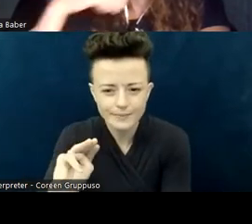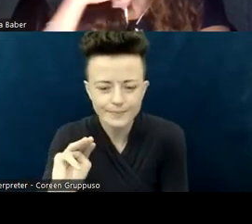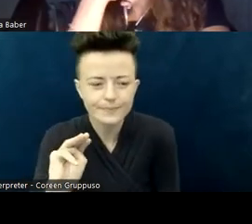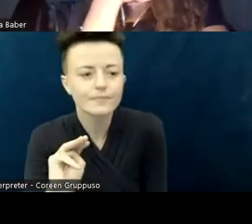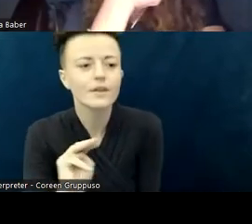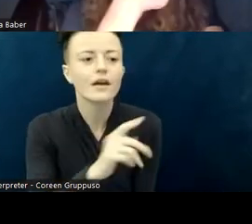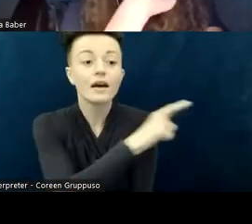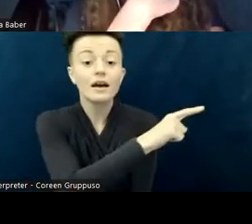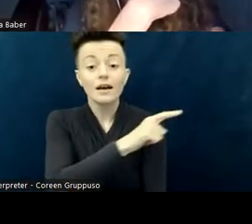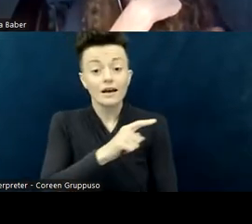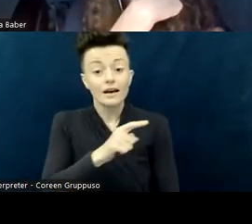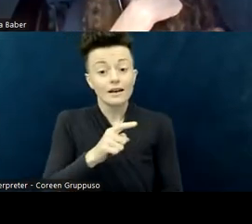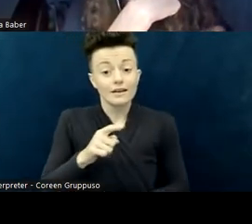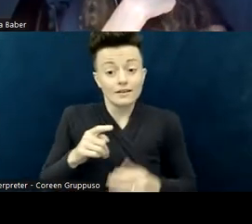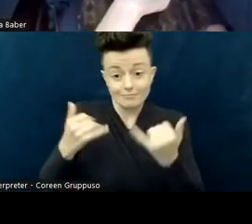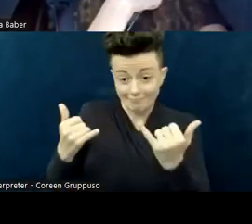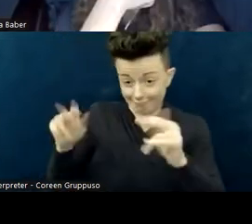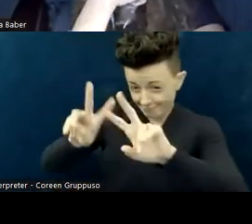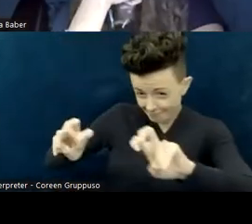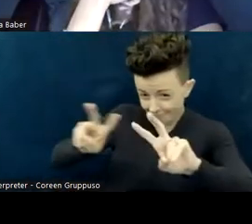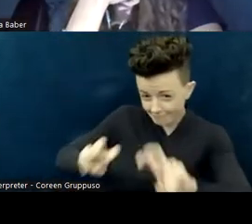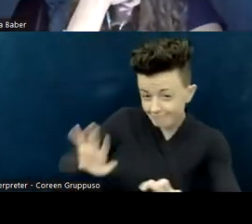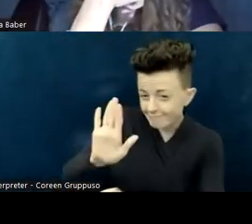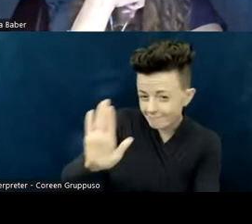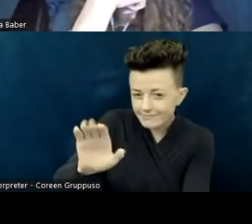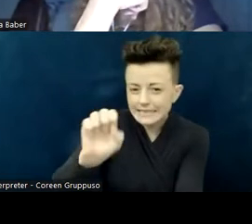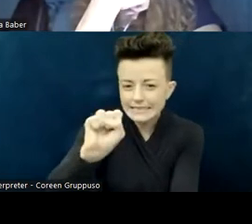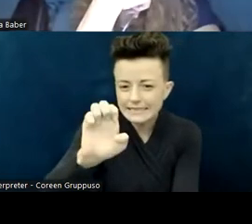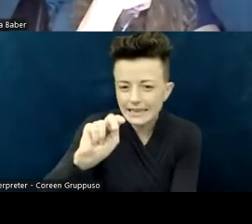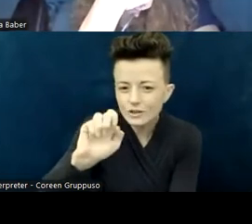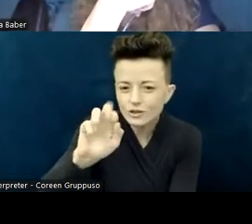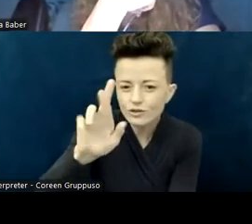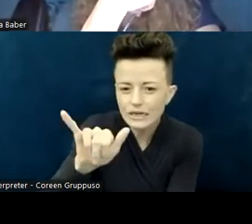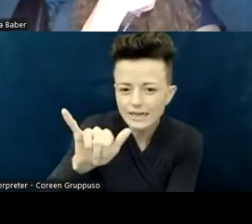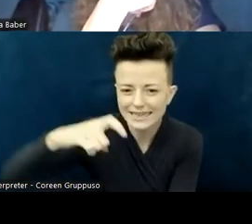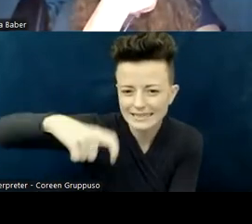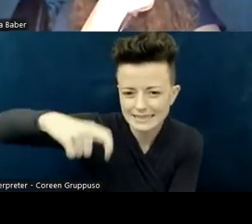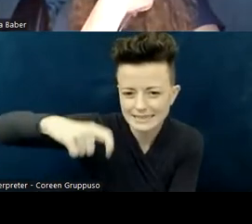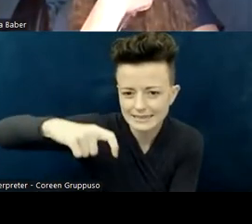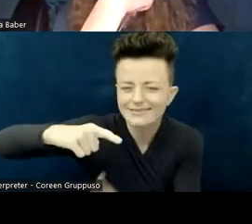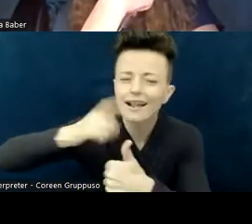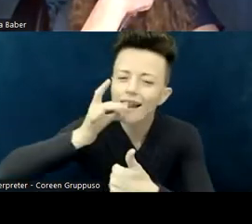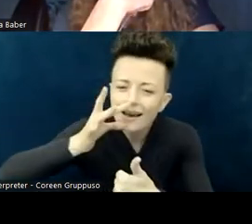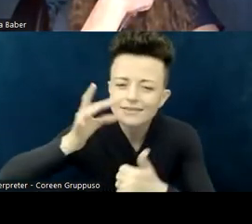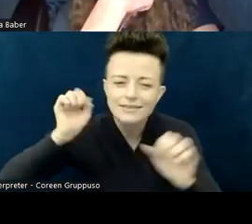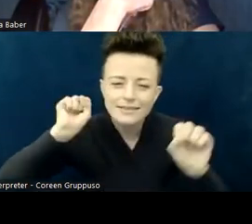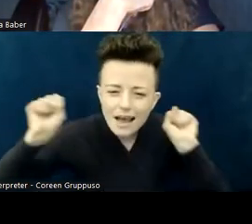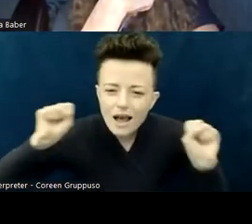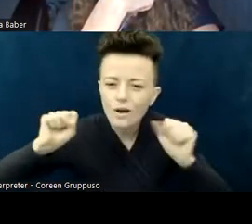sensory needs not just in the classroom for kids. A lot of us have sensory needs where lights are too much, sounds are too much, vibration is too much.